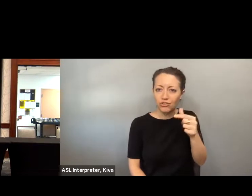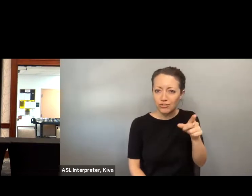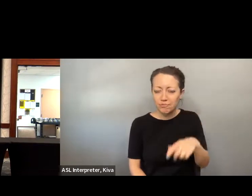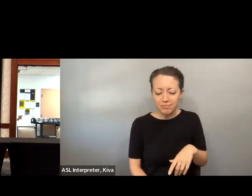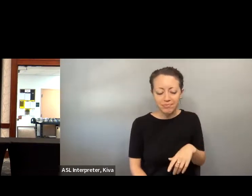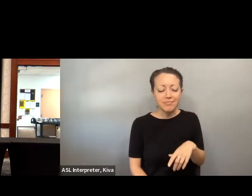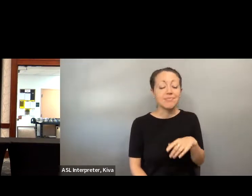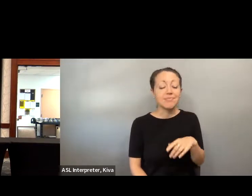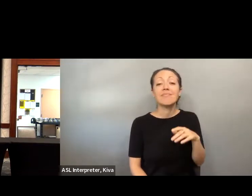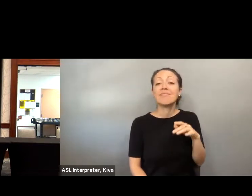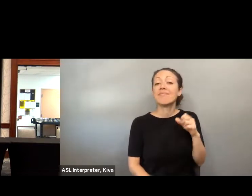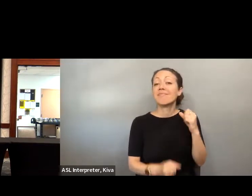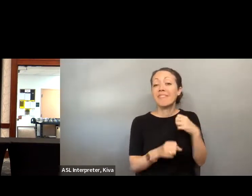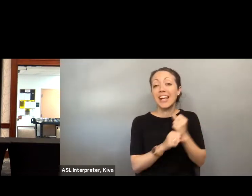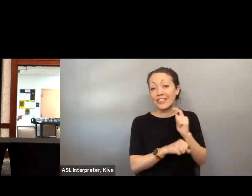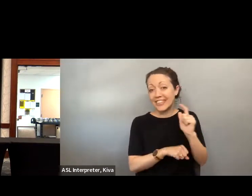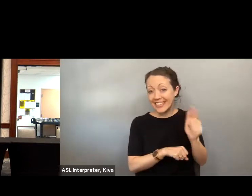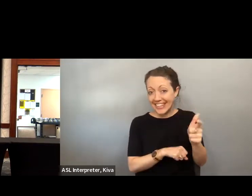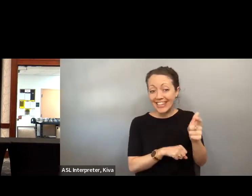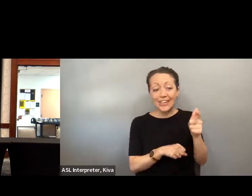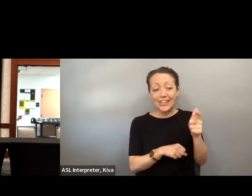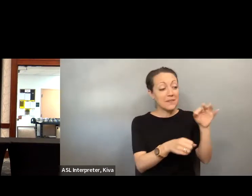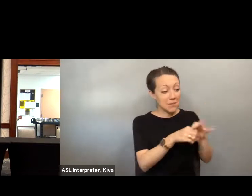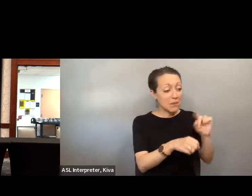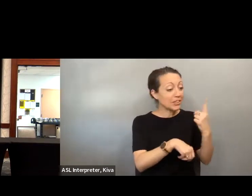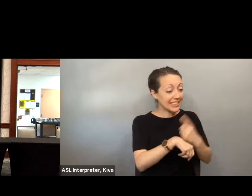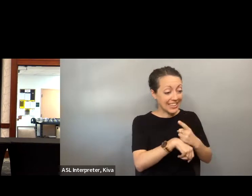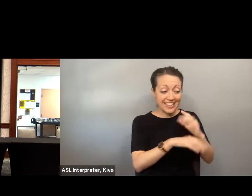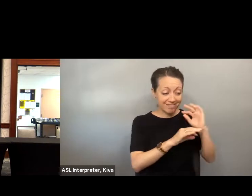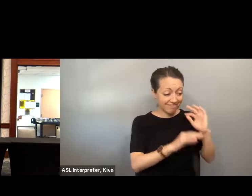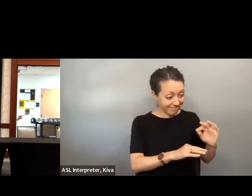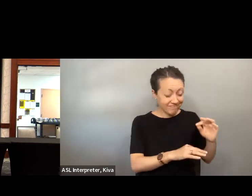And now the Secretary of Transportation, we judge fewer than 10 years after I cast my very first share.